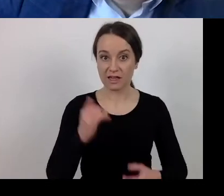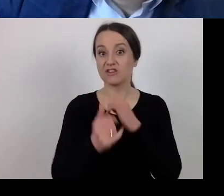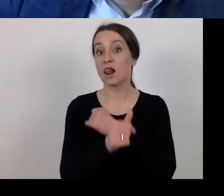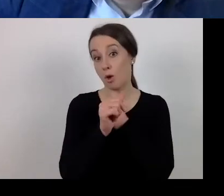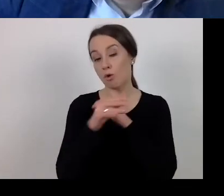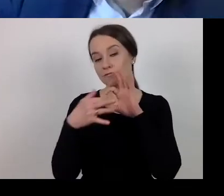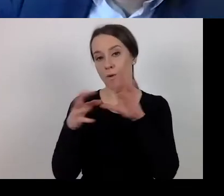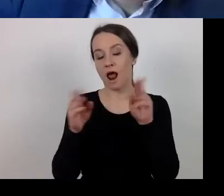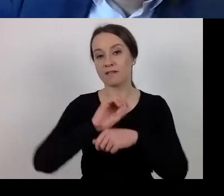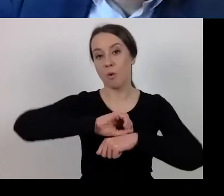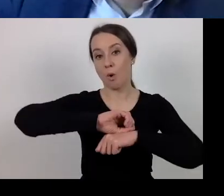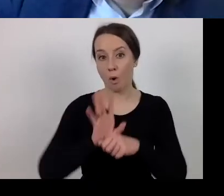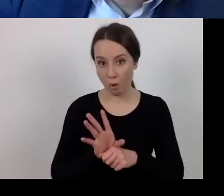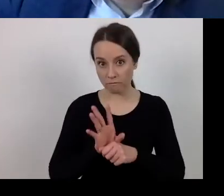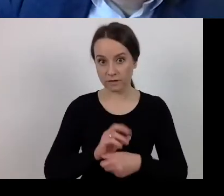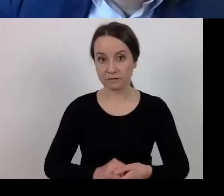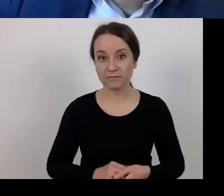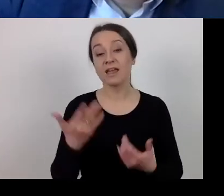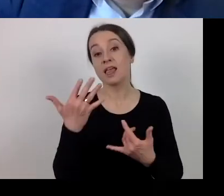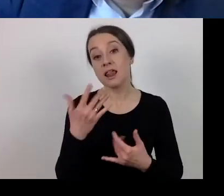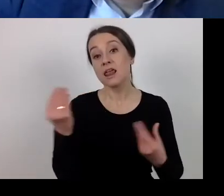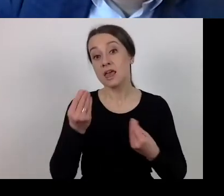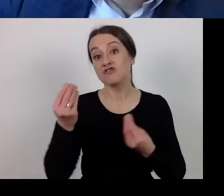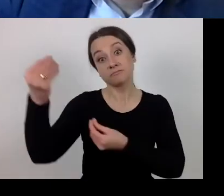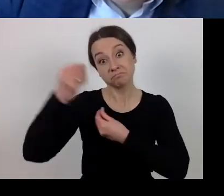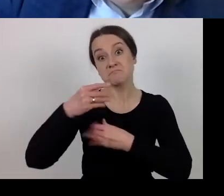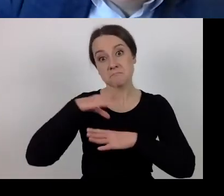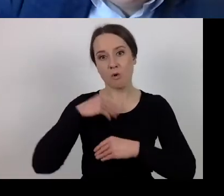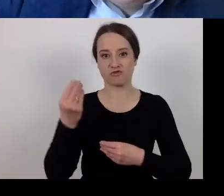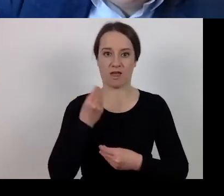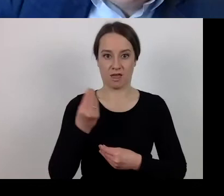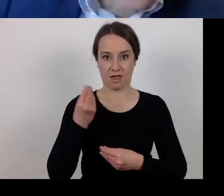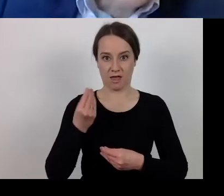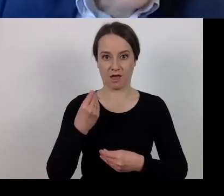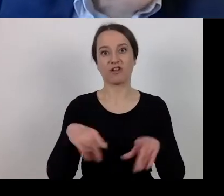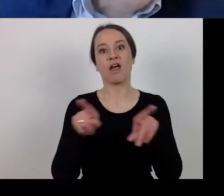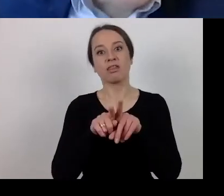And how much more you can still get and apply for.